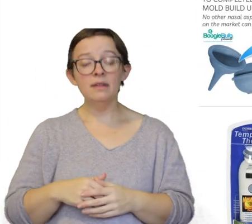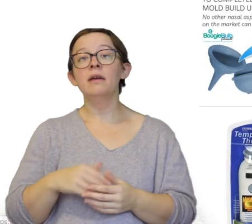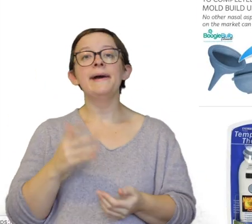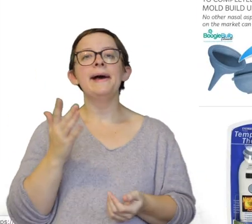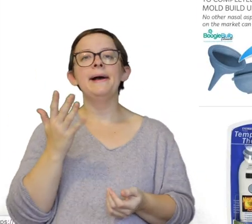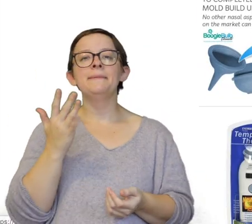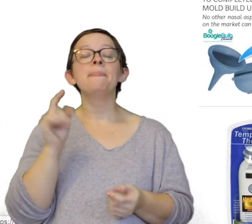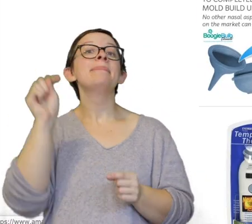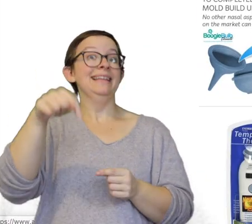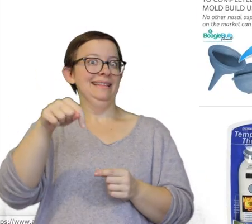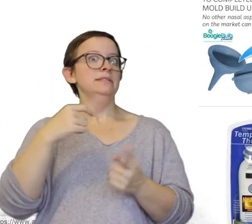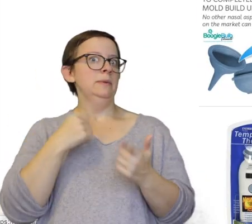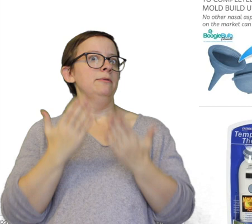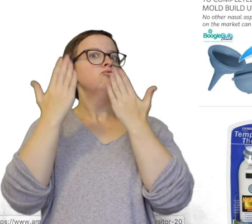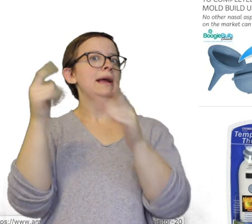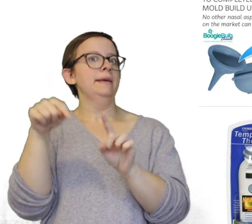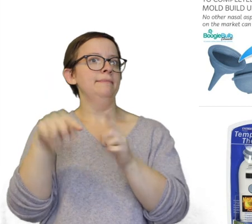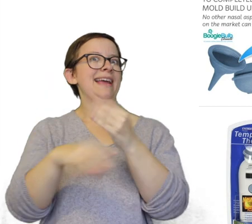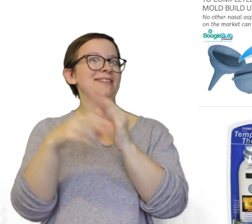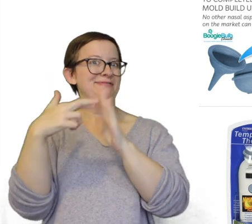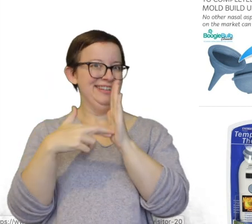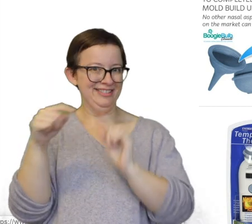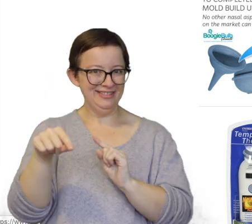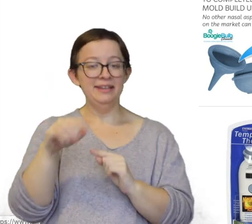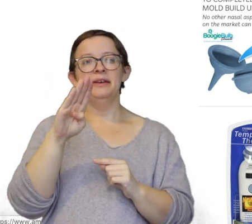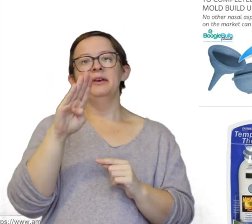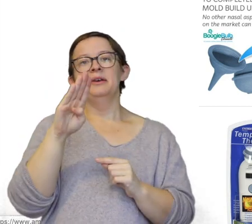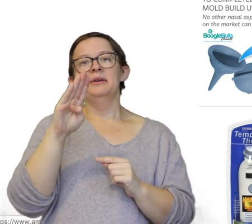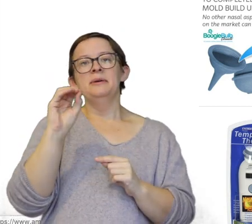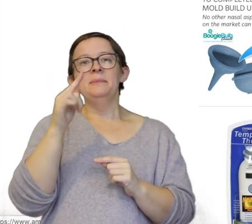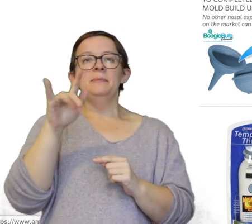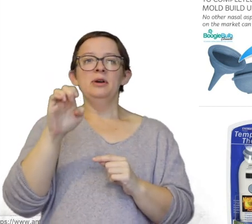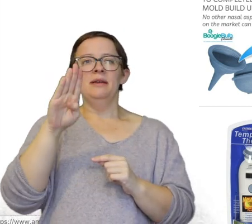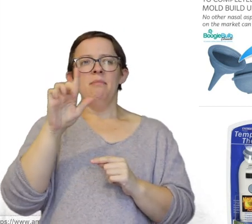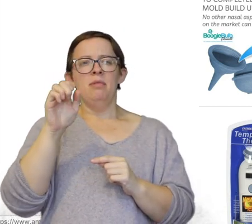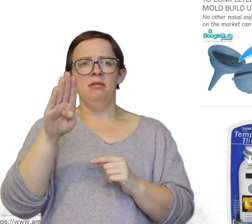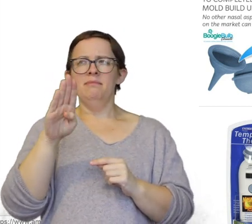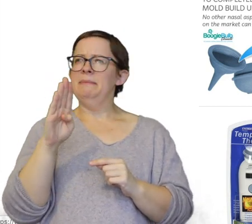This is the one that I would recommend you put on your registry is the boogie bulb babel....